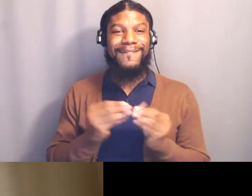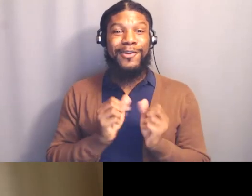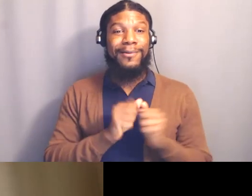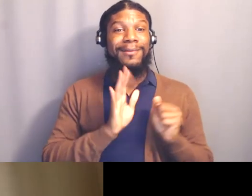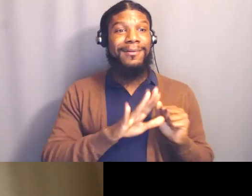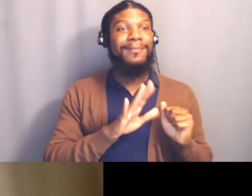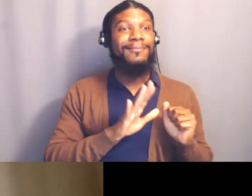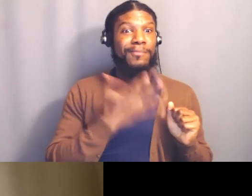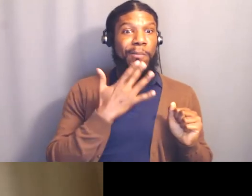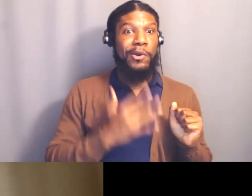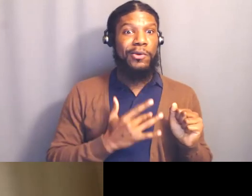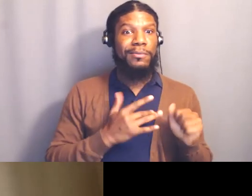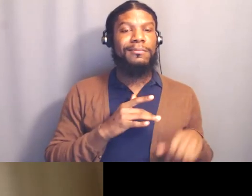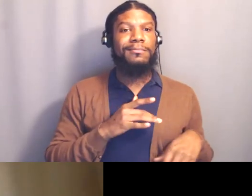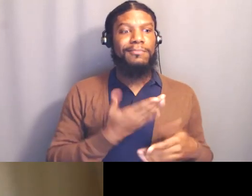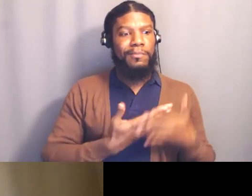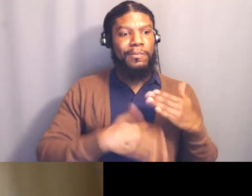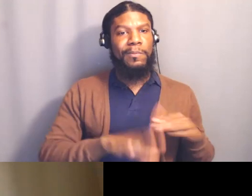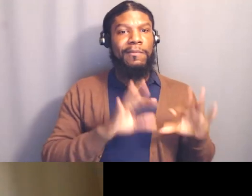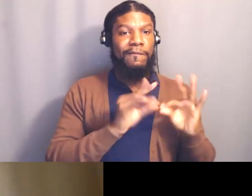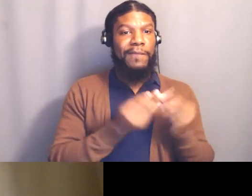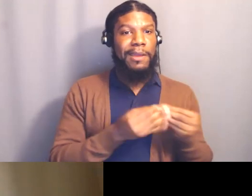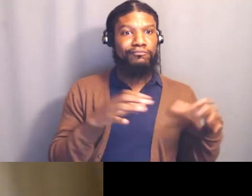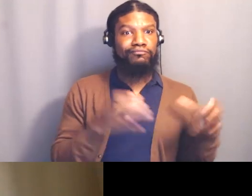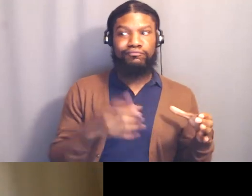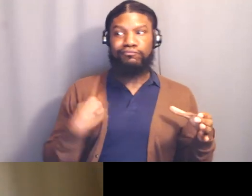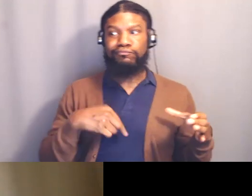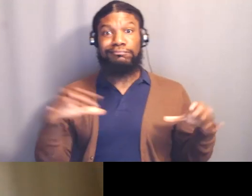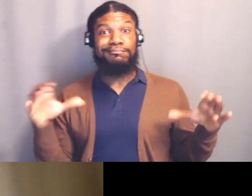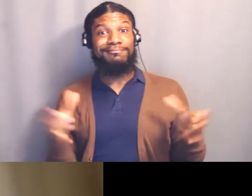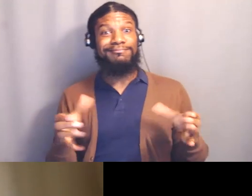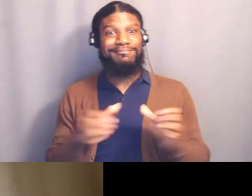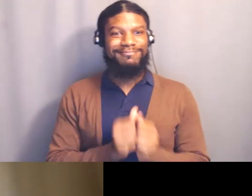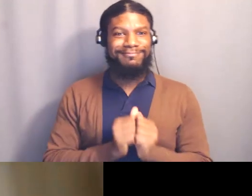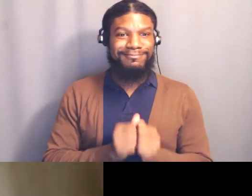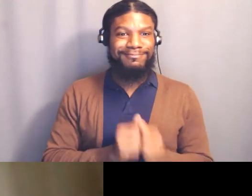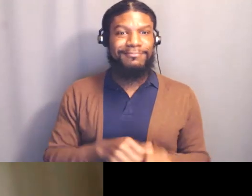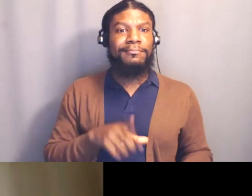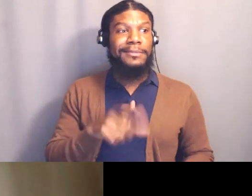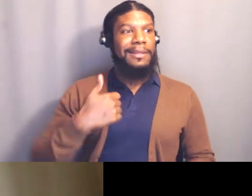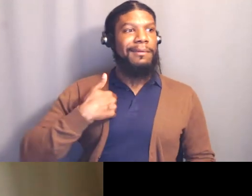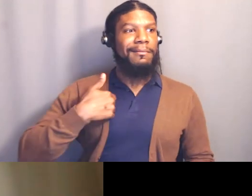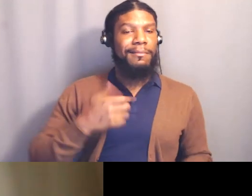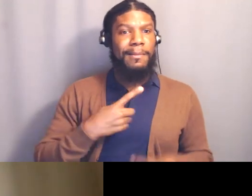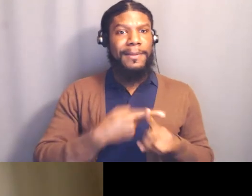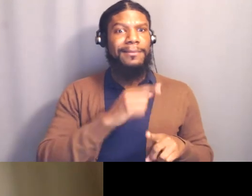that turns out he's in Toronto and almost his whole family is also in Toronto,